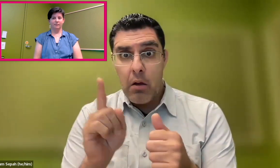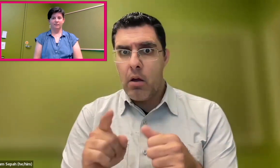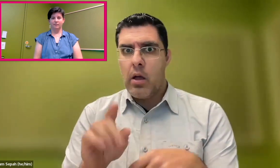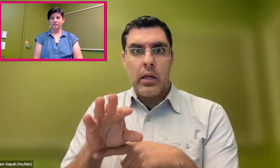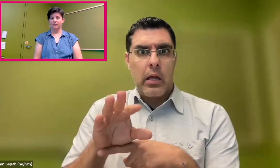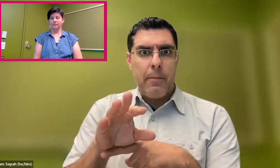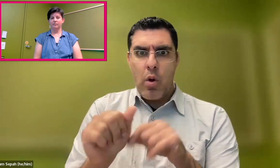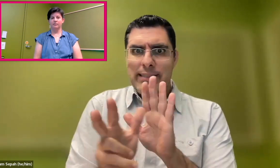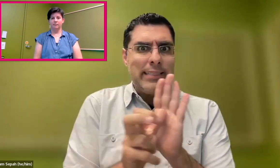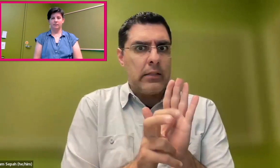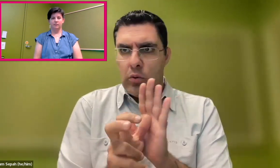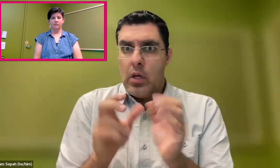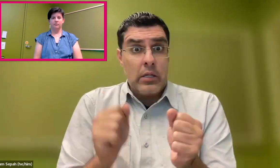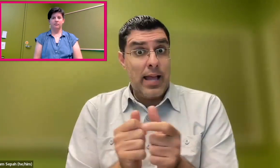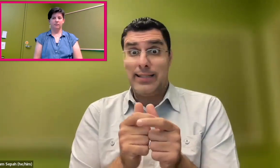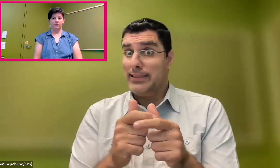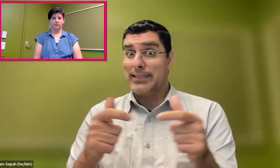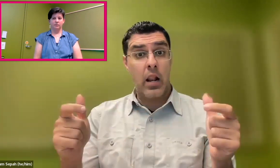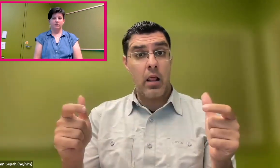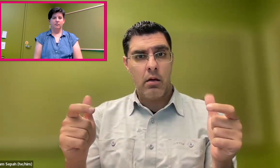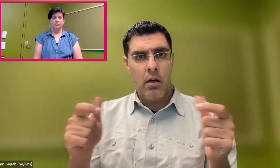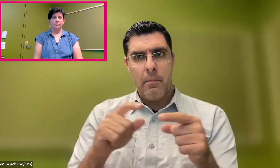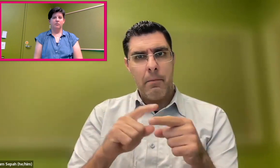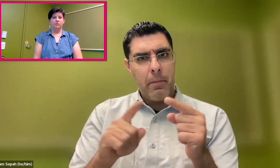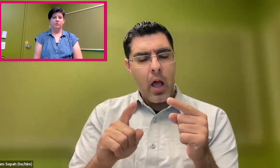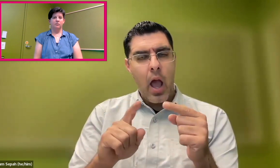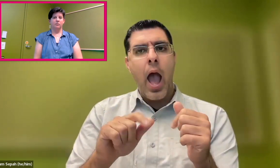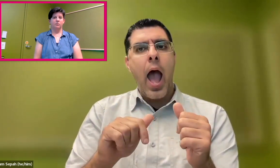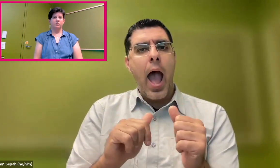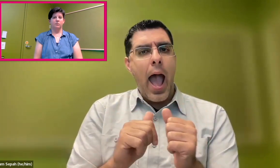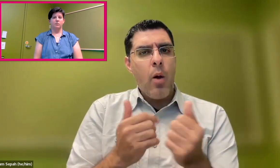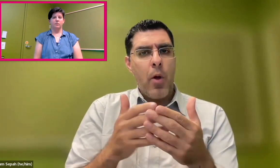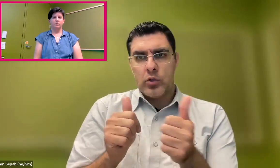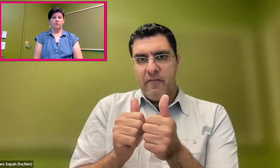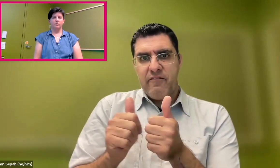Like I said, everything is getting easier, cheaper, more scalable.